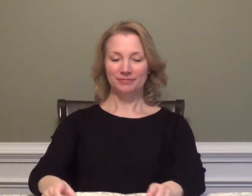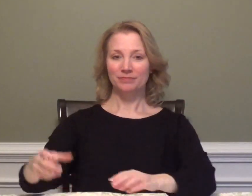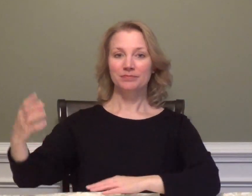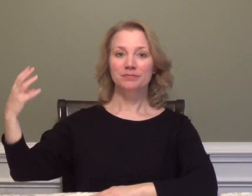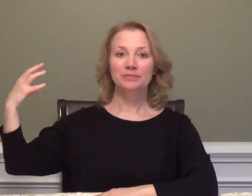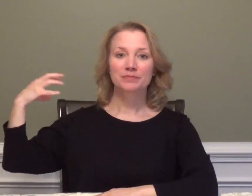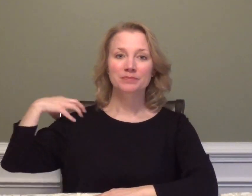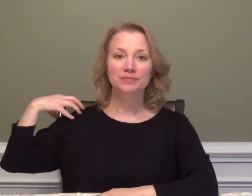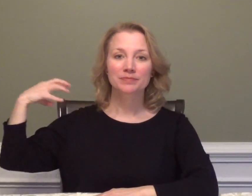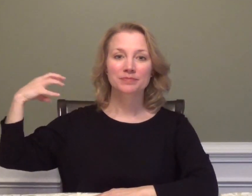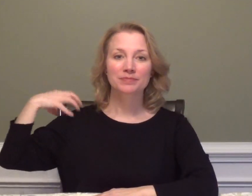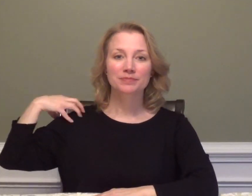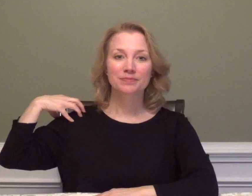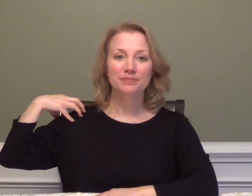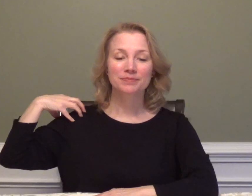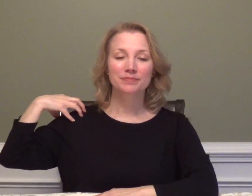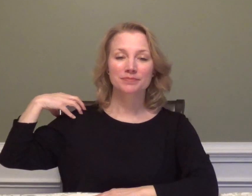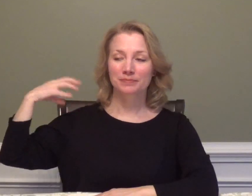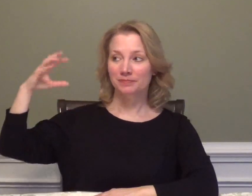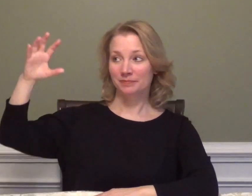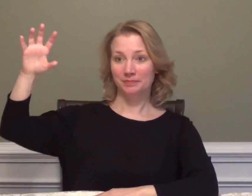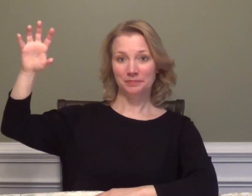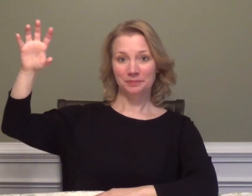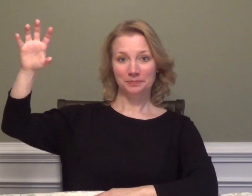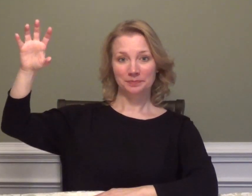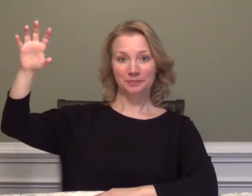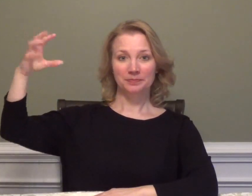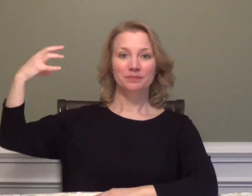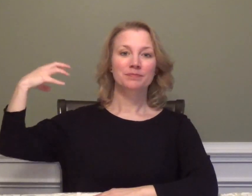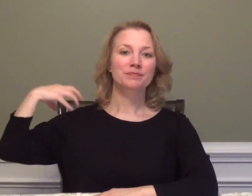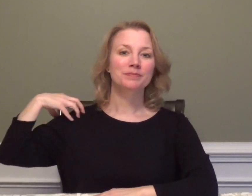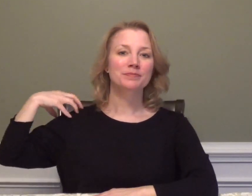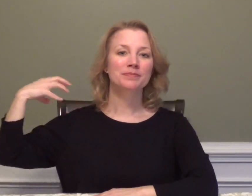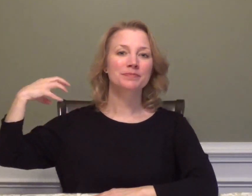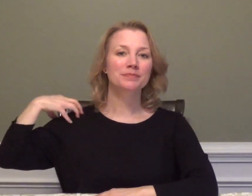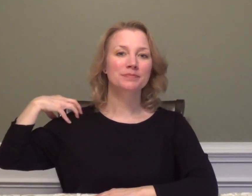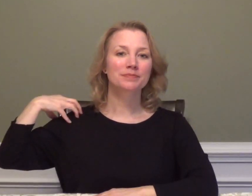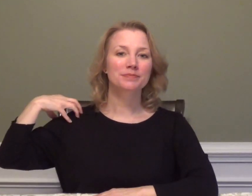COACH / BOSS / DEAN